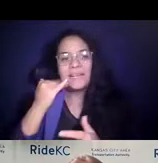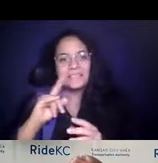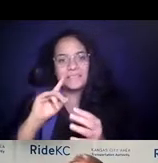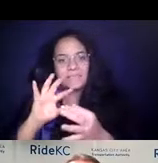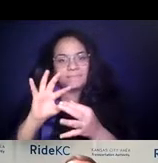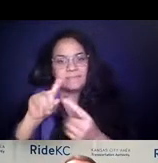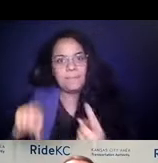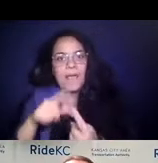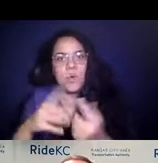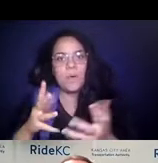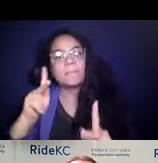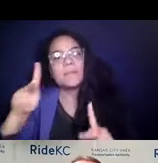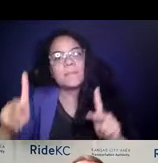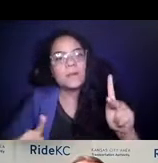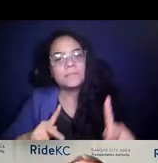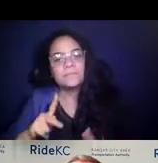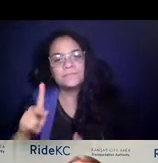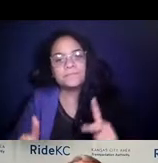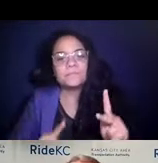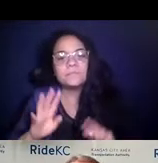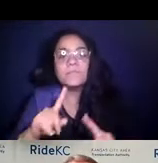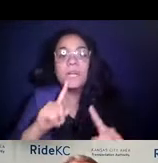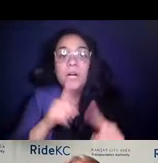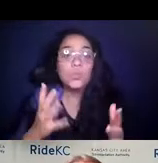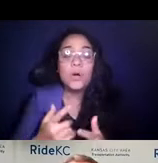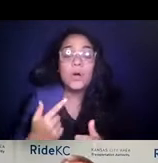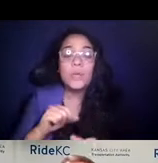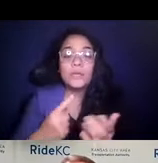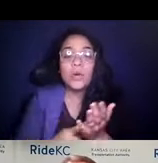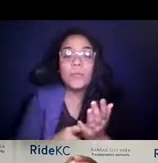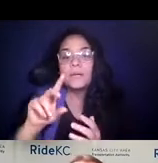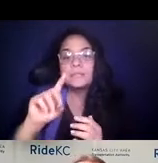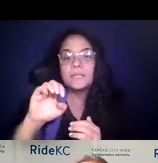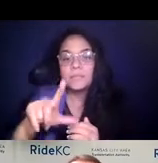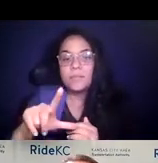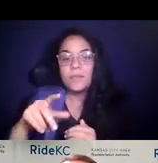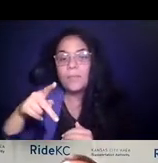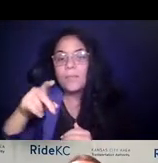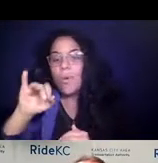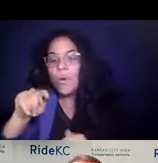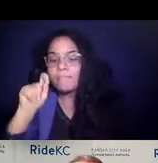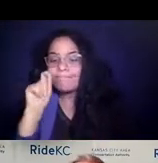14:58:51 The answer is we can talk about decimal points and dollar bills and all that all day